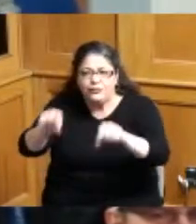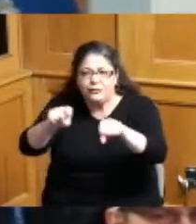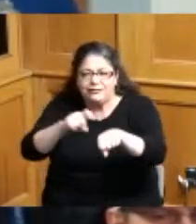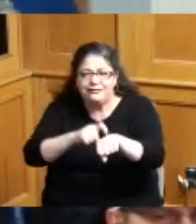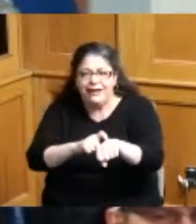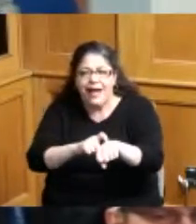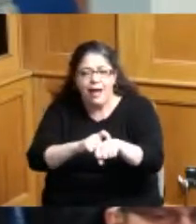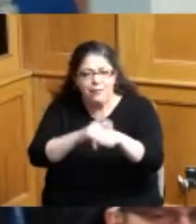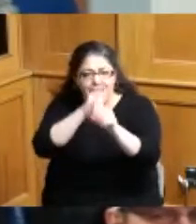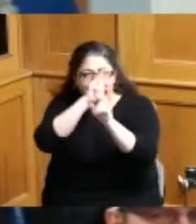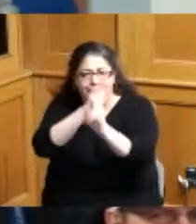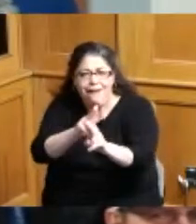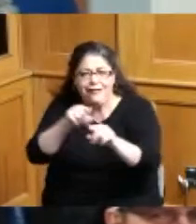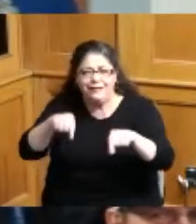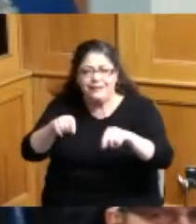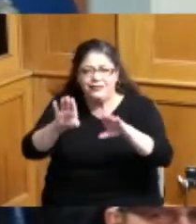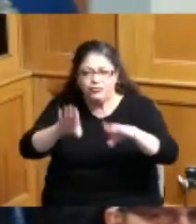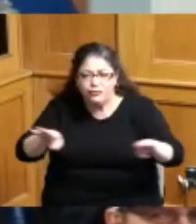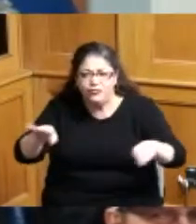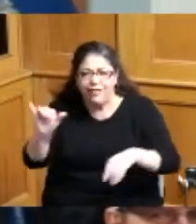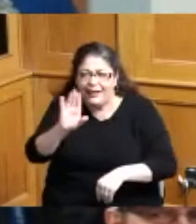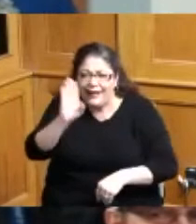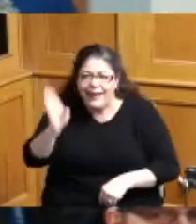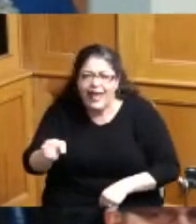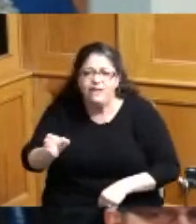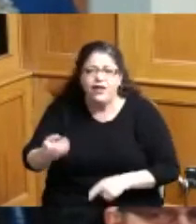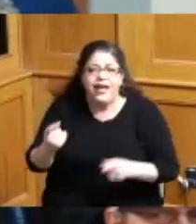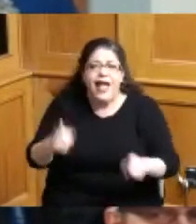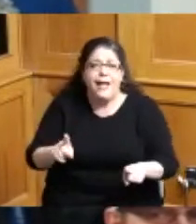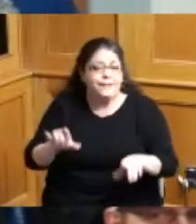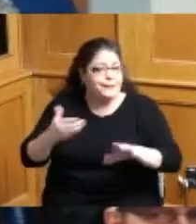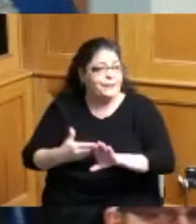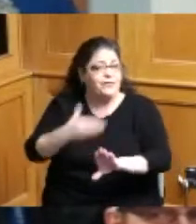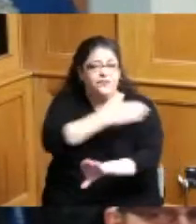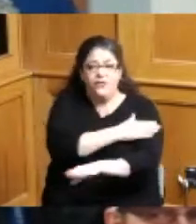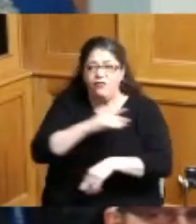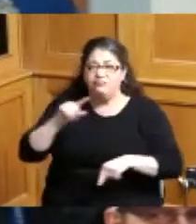like never before like never before it's never been done before I've been around a long time